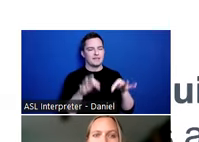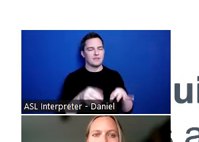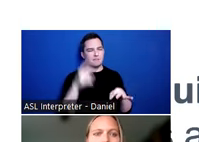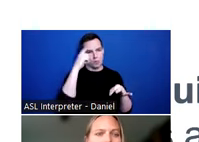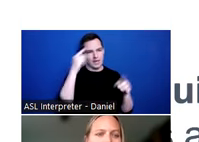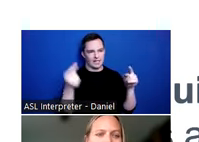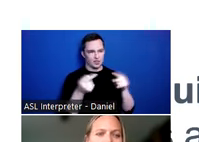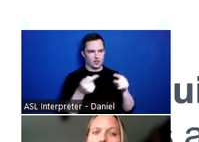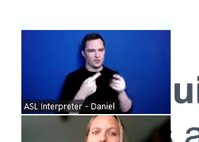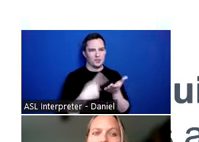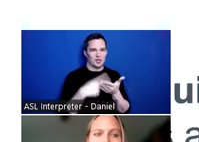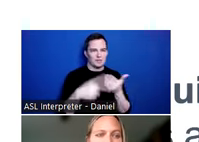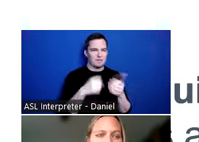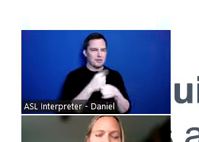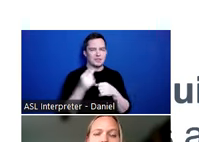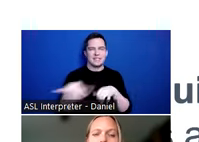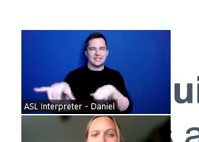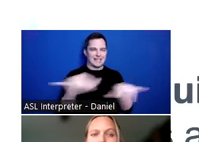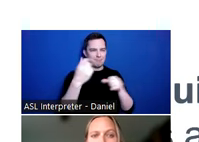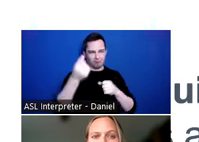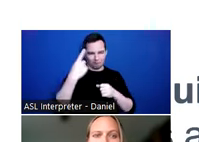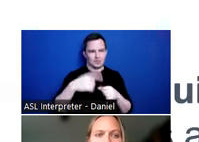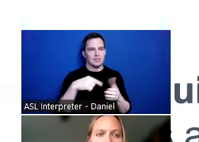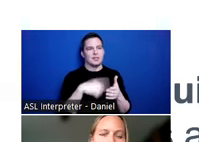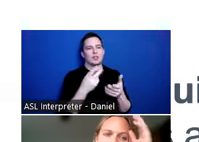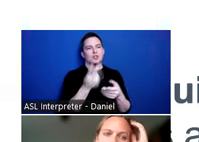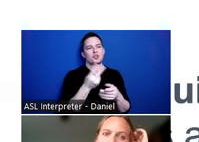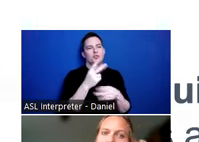we’re all on the same page around what that is. There are two different types of brain injury: